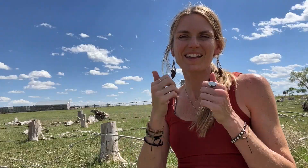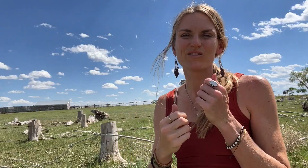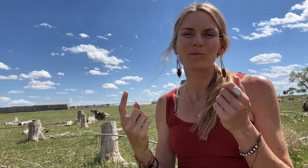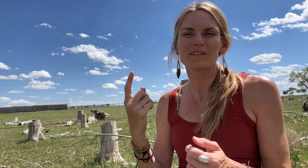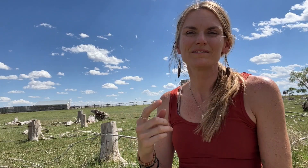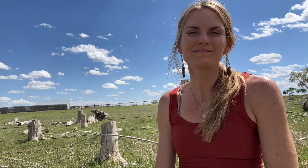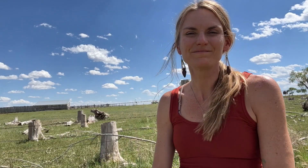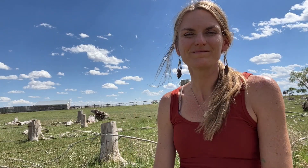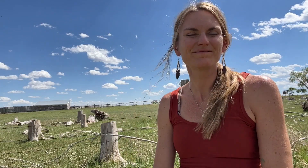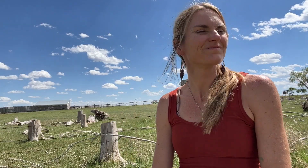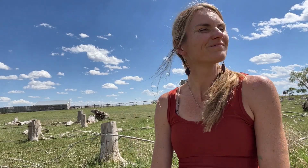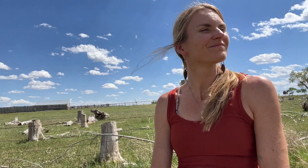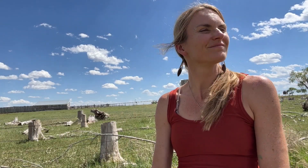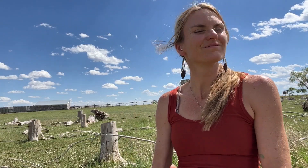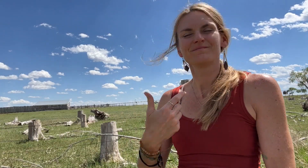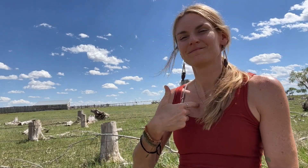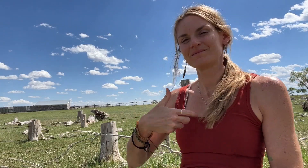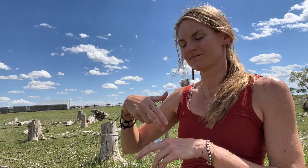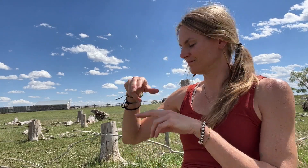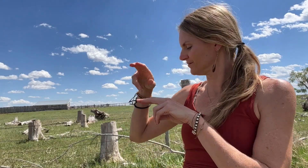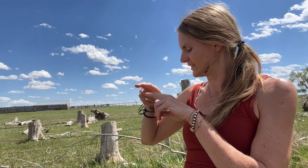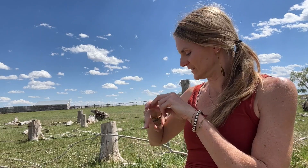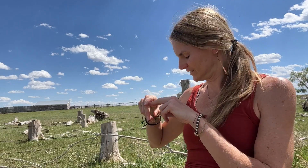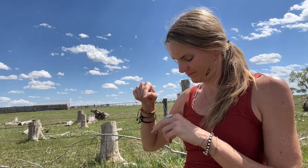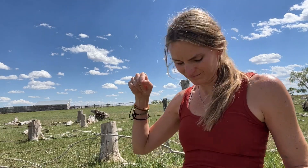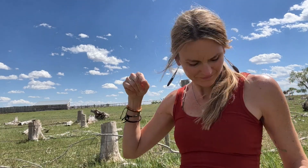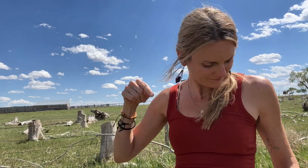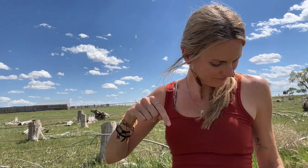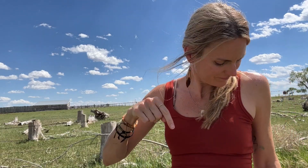Hi everyone.